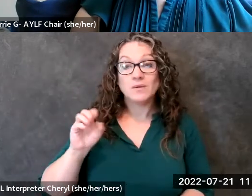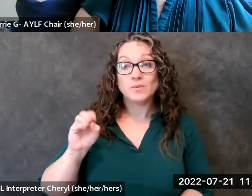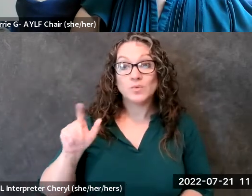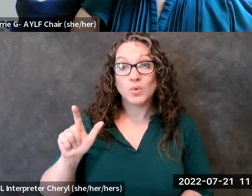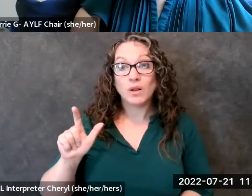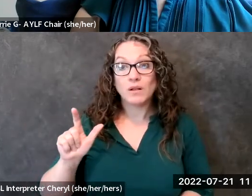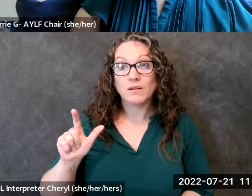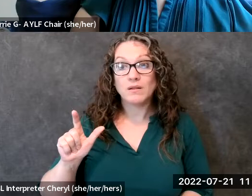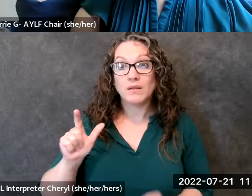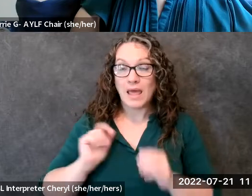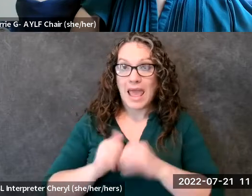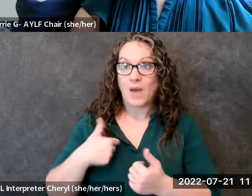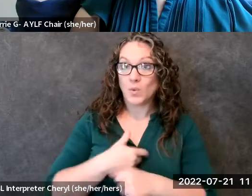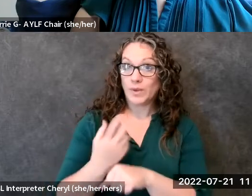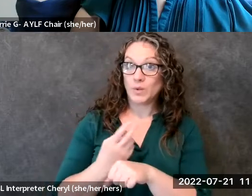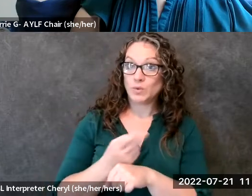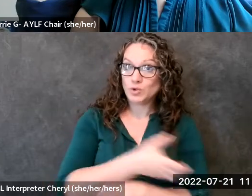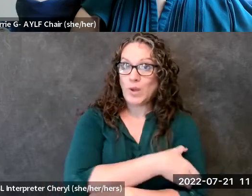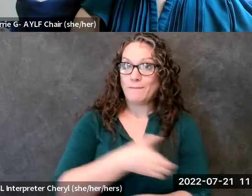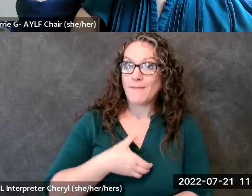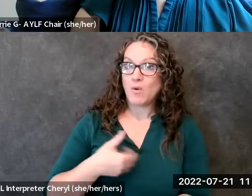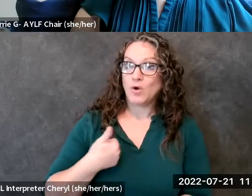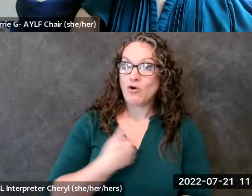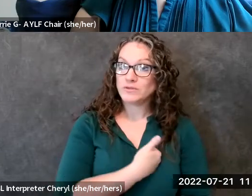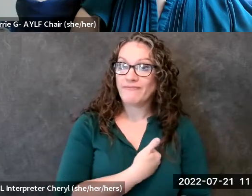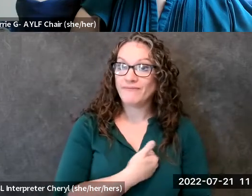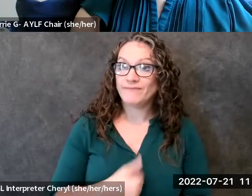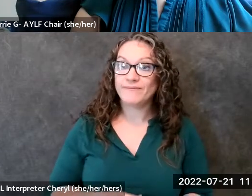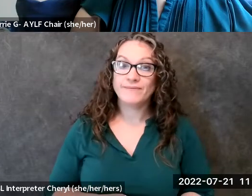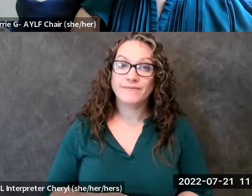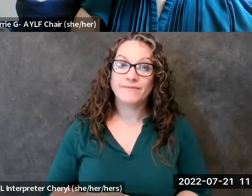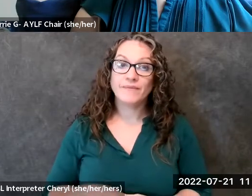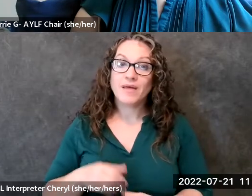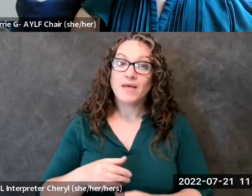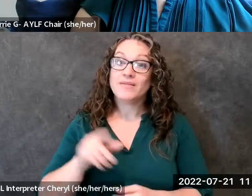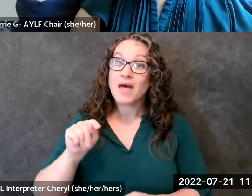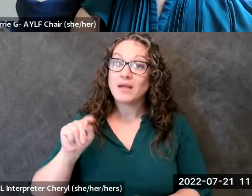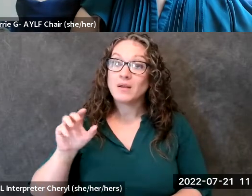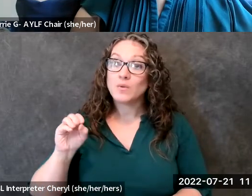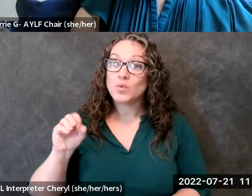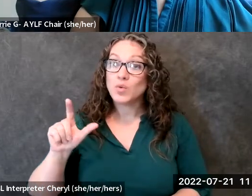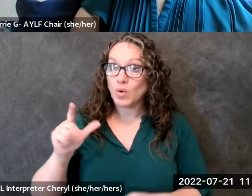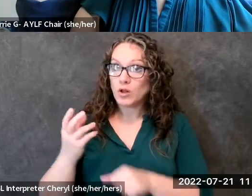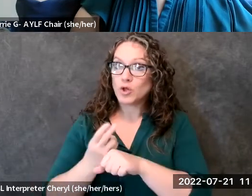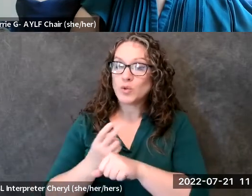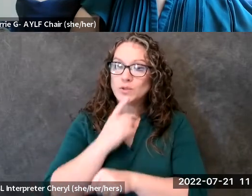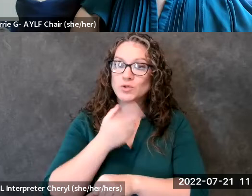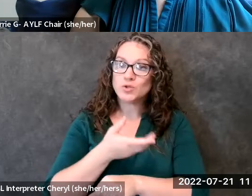to empower ourselves it is a tool that we use to enforce our rights because the ada